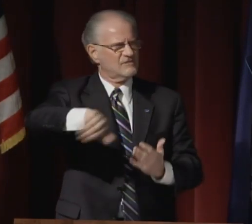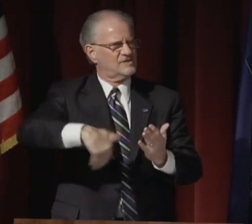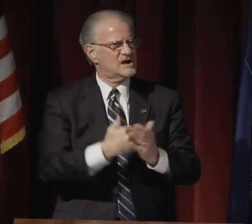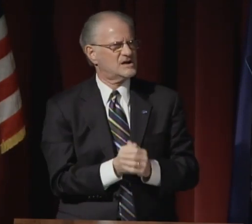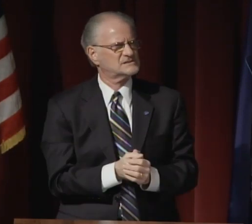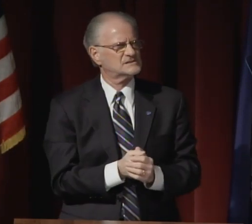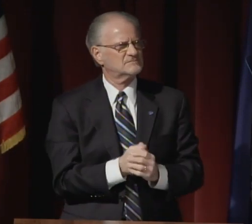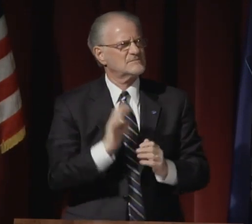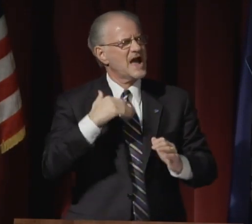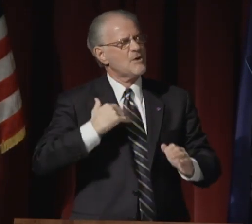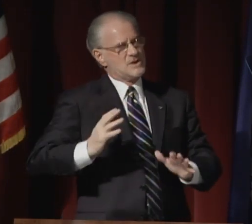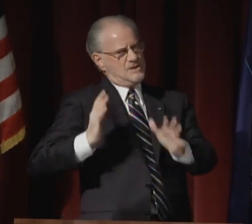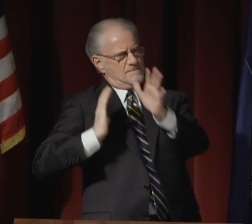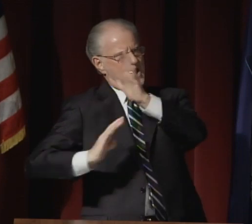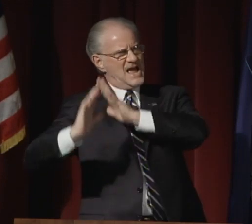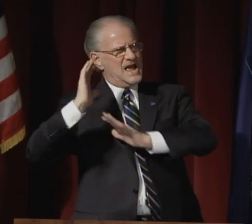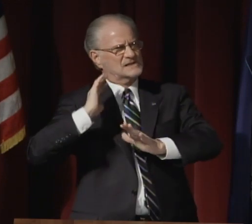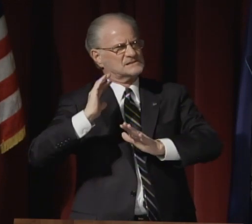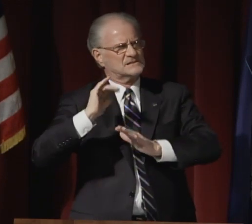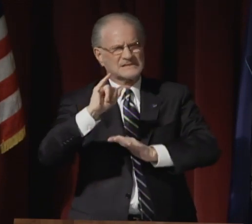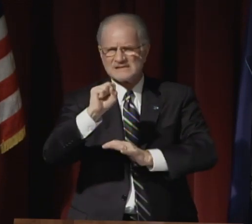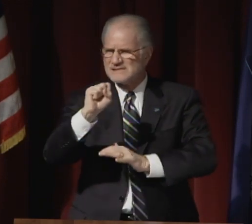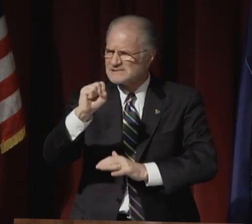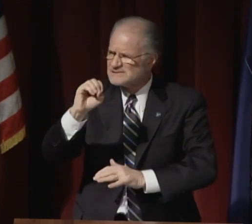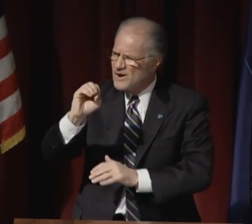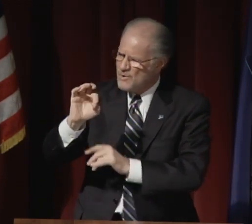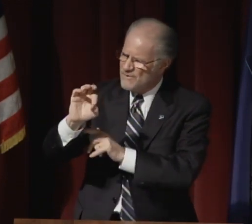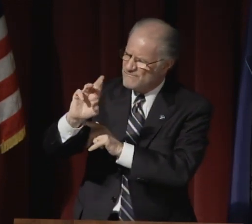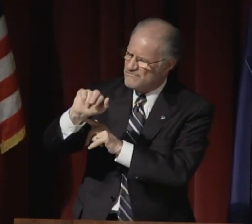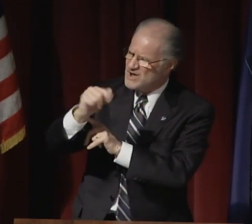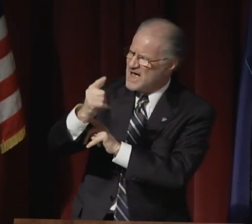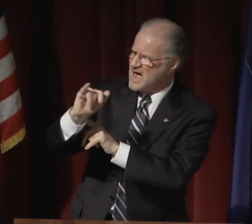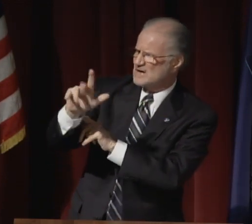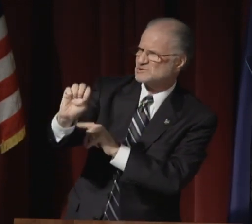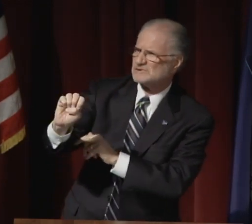It is a lesson for all of us.